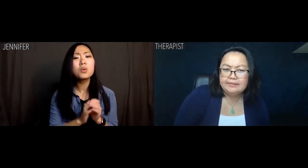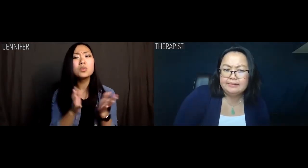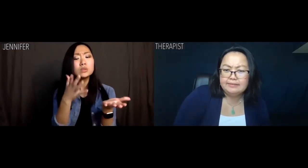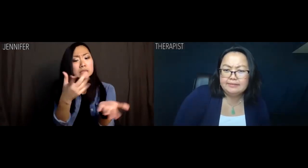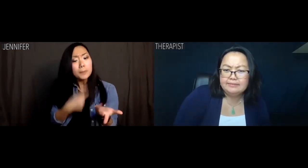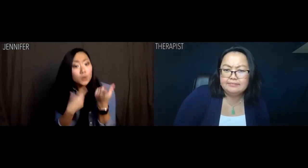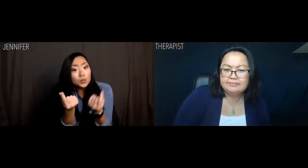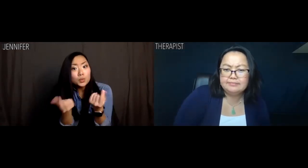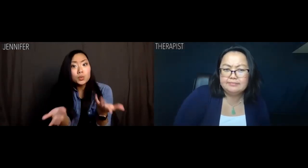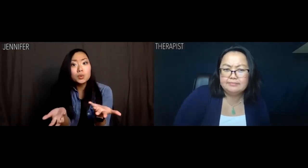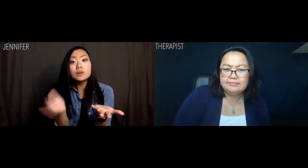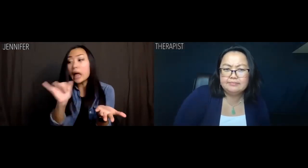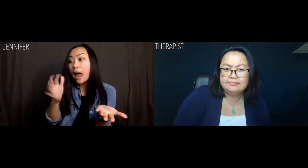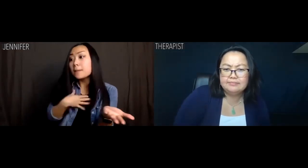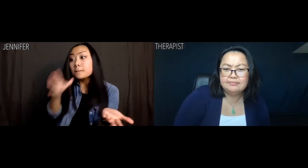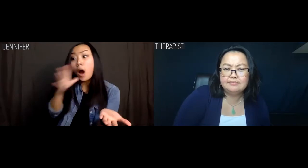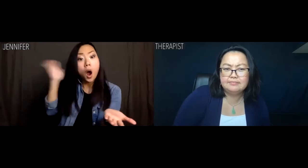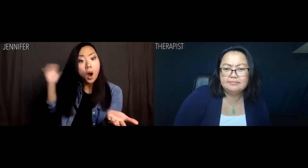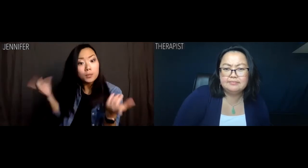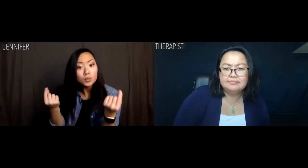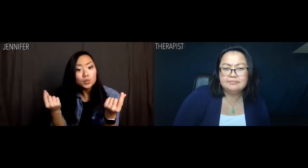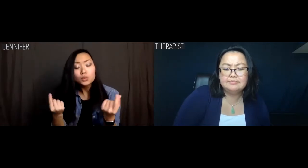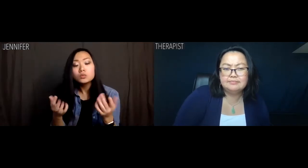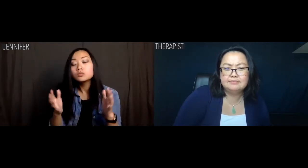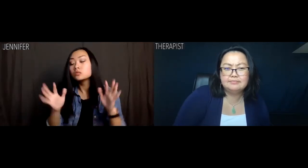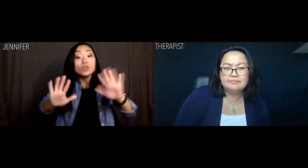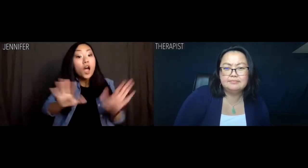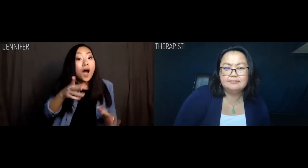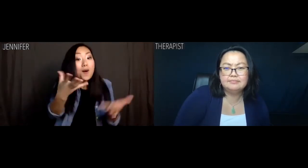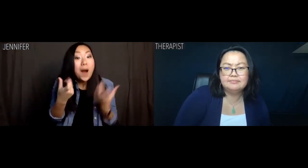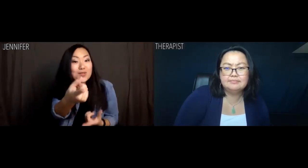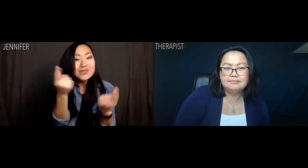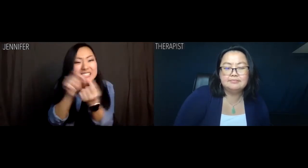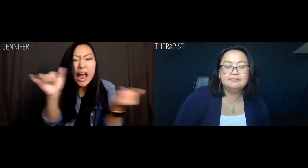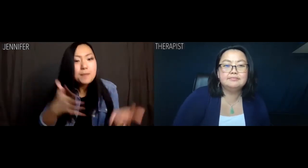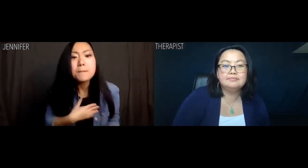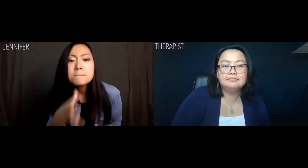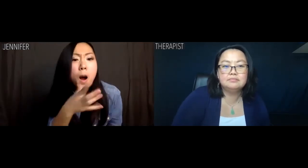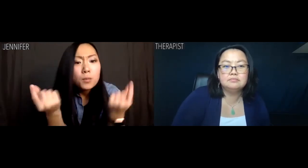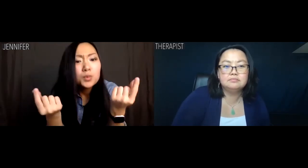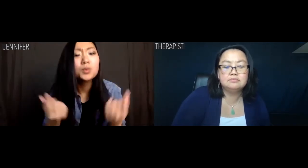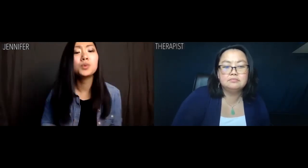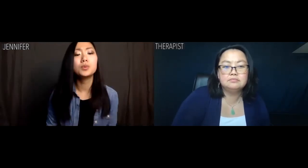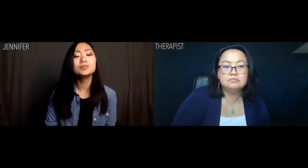Jennifer: So tell me what I should do, like my mom used to do. Oh, hey, I want you to do what my mom did.